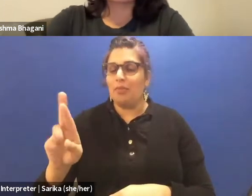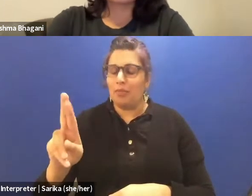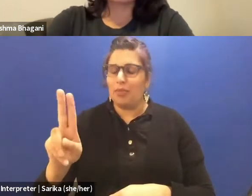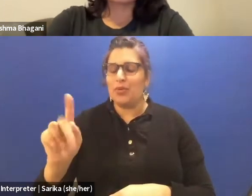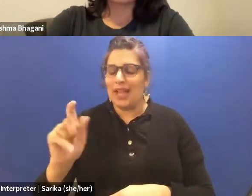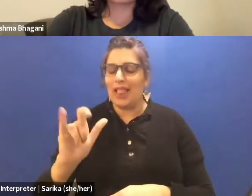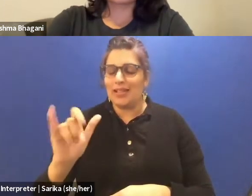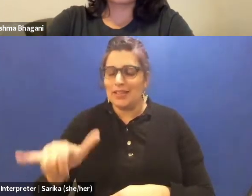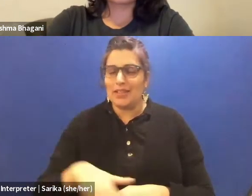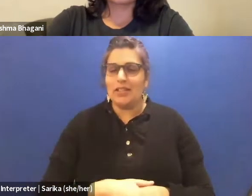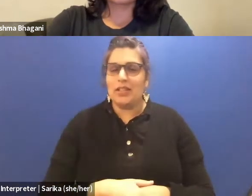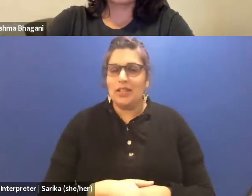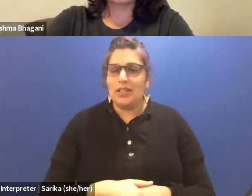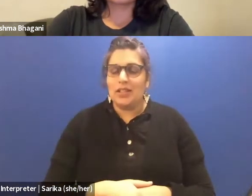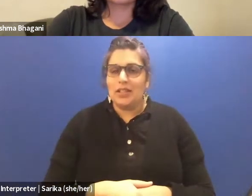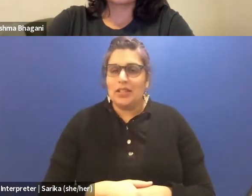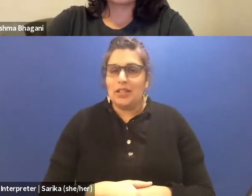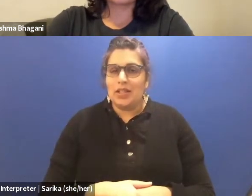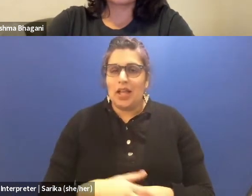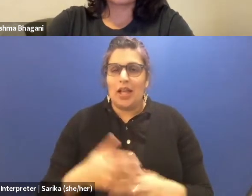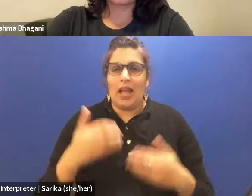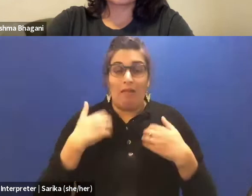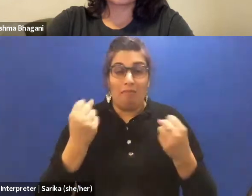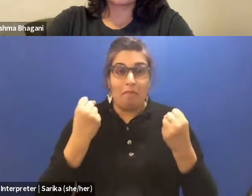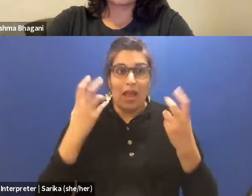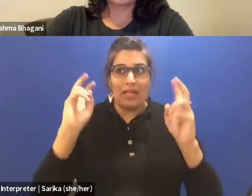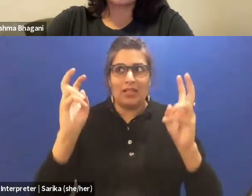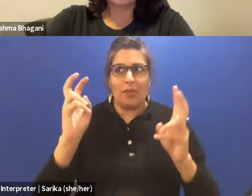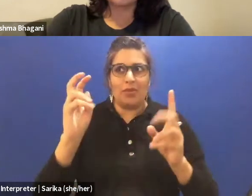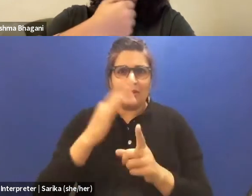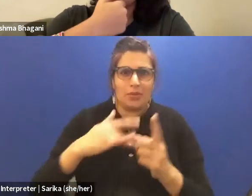around brutality, it can be wedding,